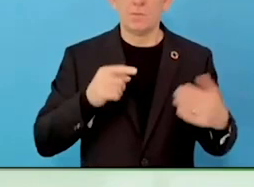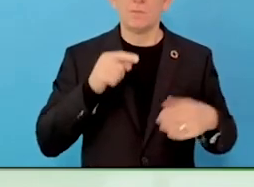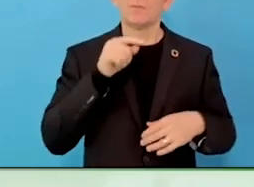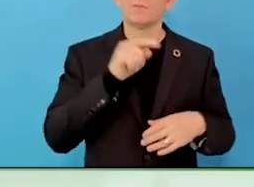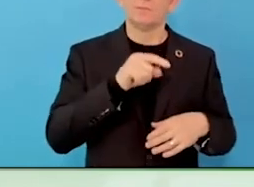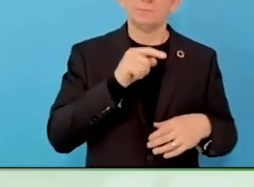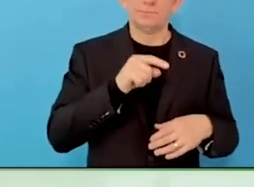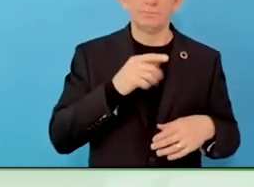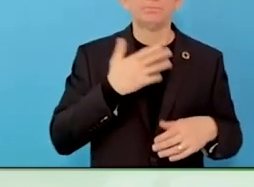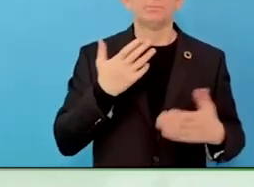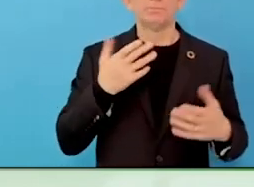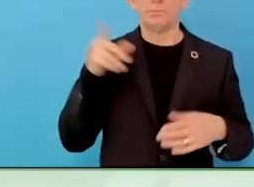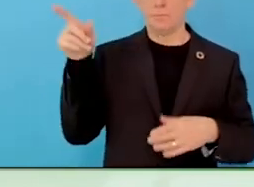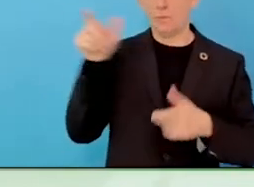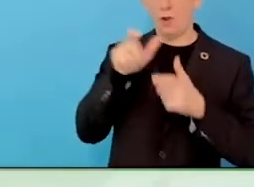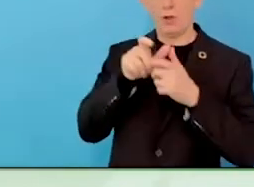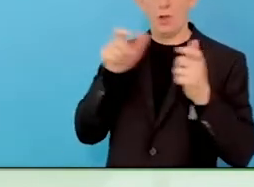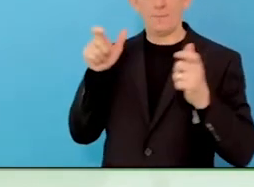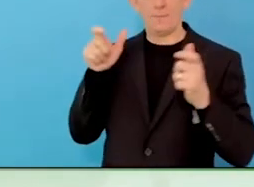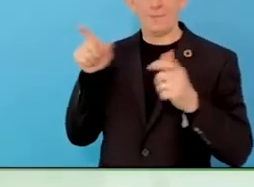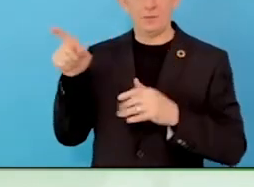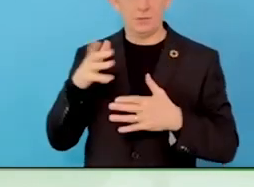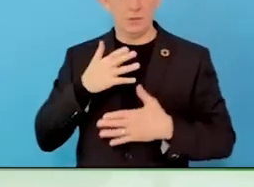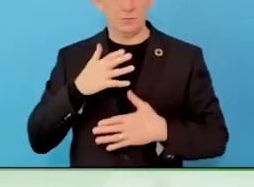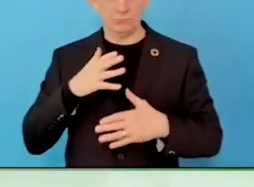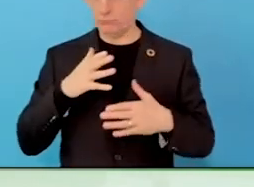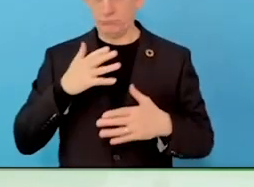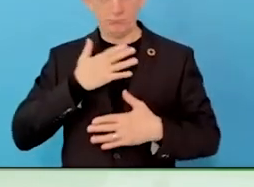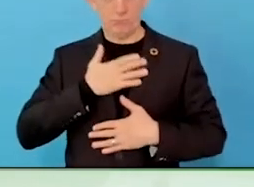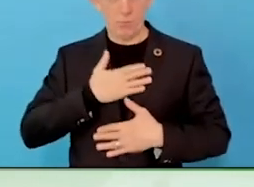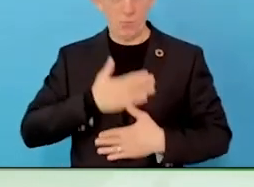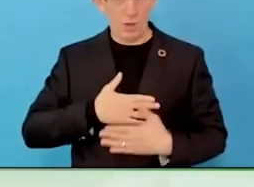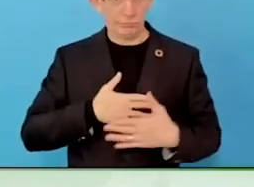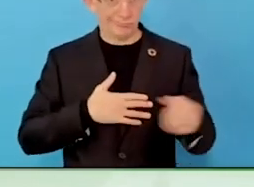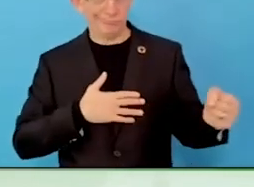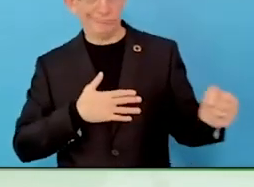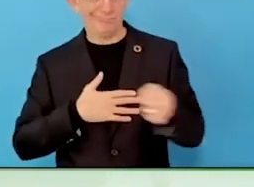A technological background, let's use the platform.